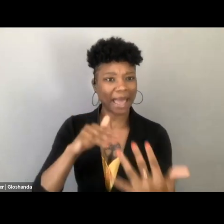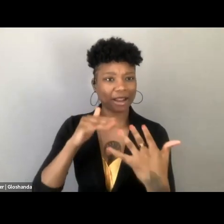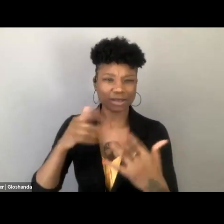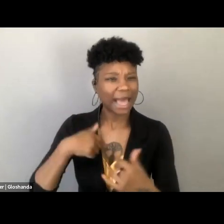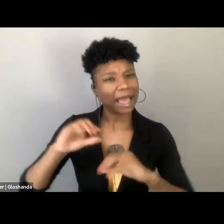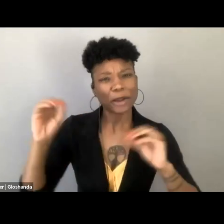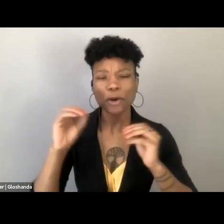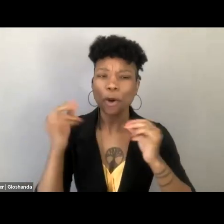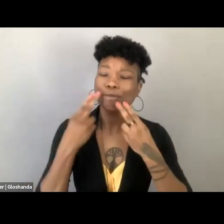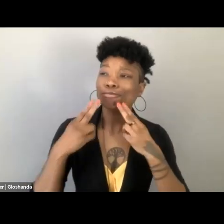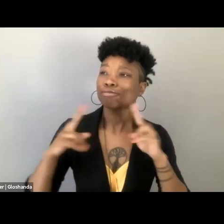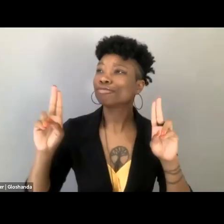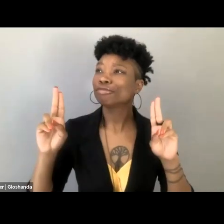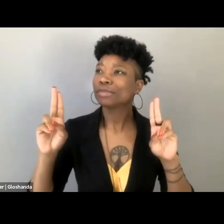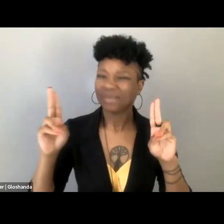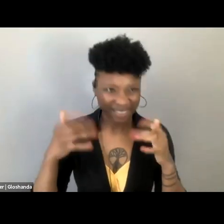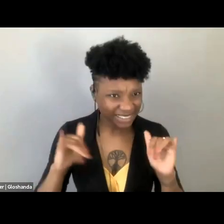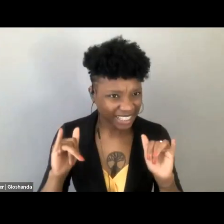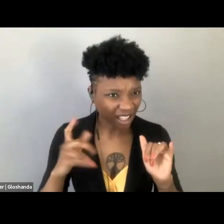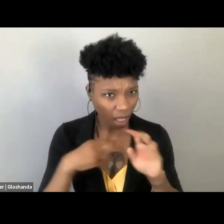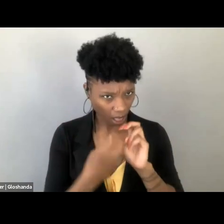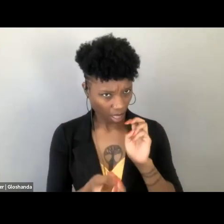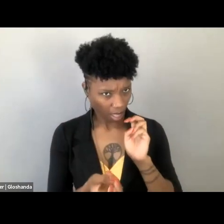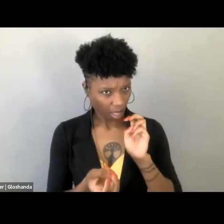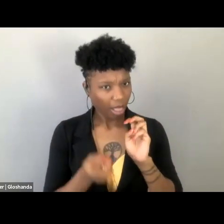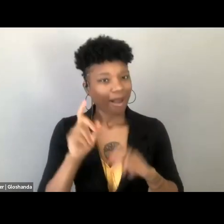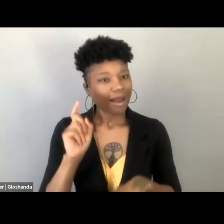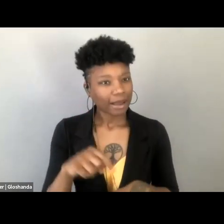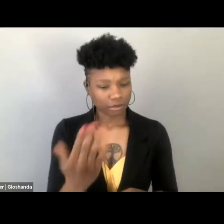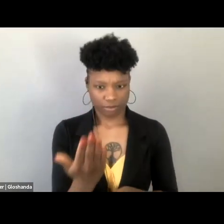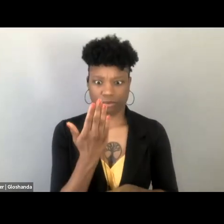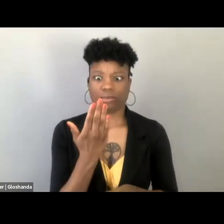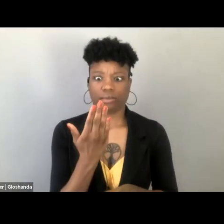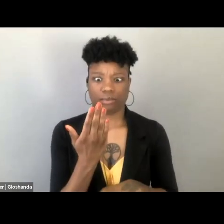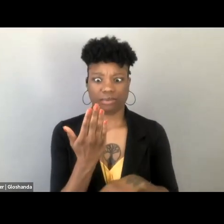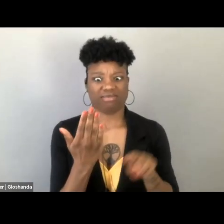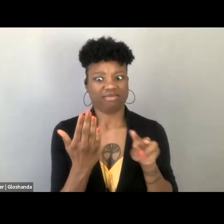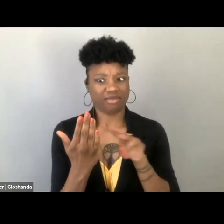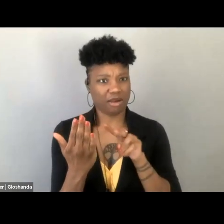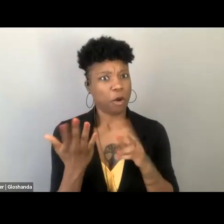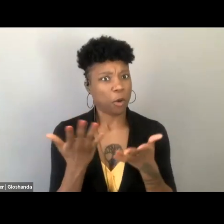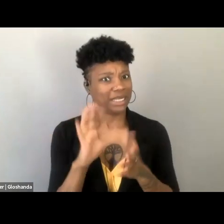but it was still a little shocking to have to confront such a direct reputation of what seems to be